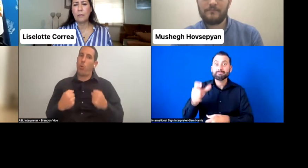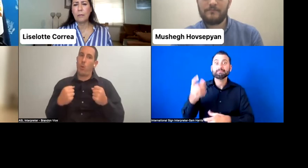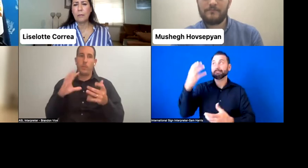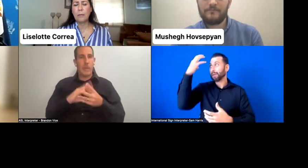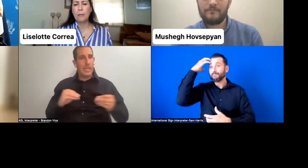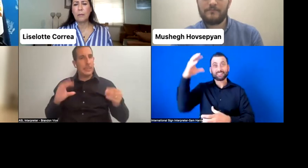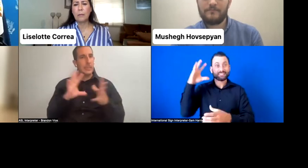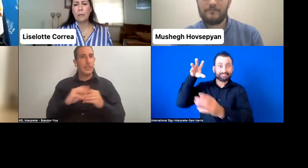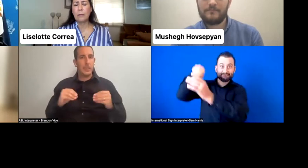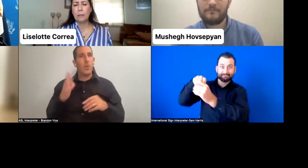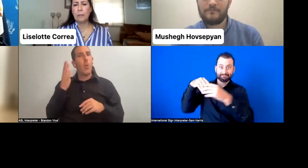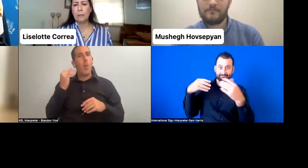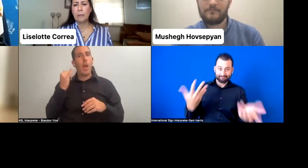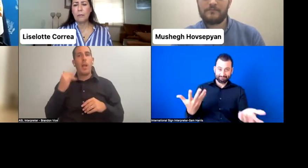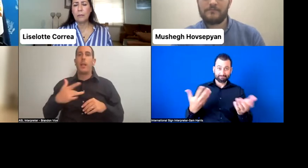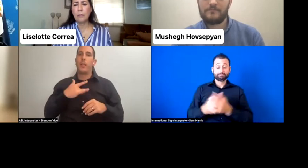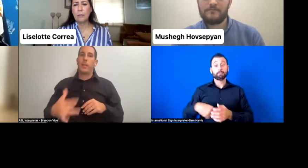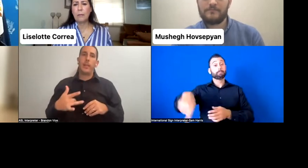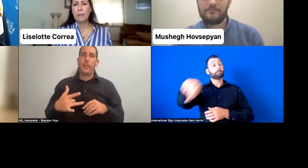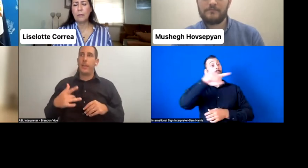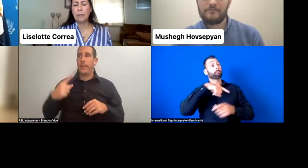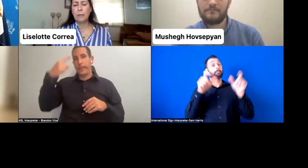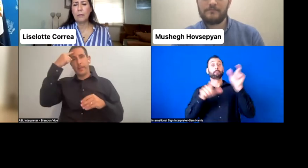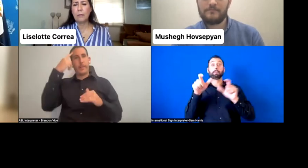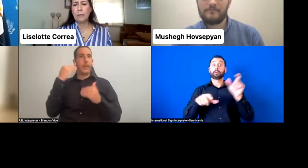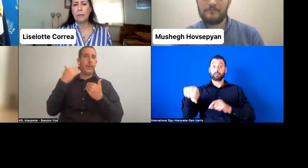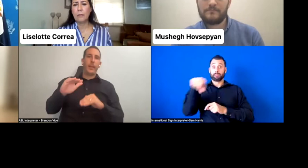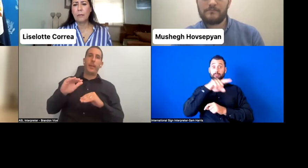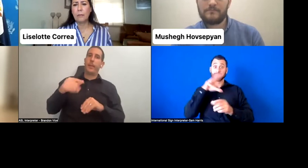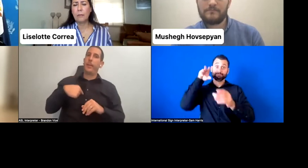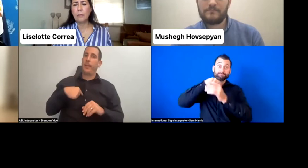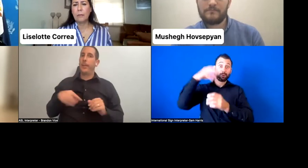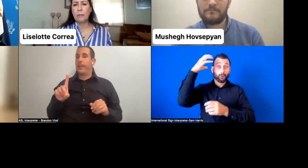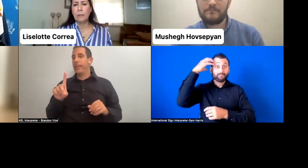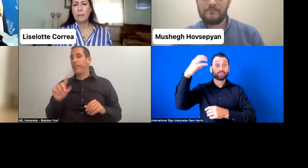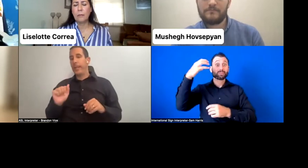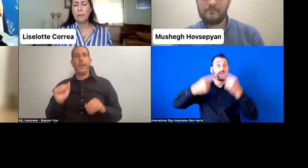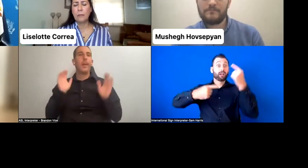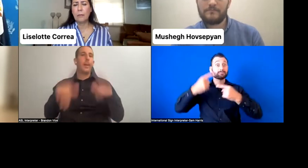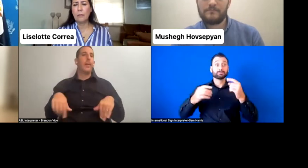be pigeonholed from the perspective, "Oh, I'm a person with disability. And I'm just going to only focus on the disability lens